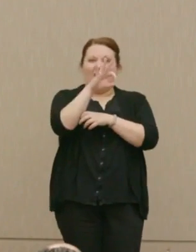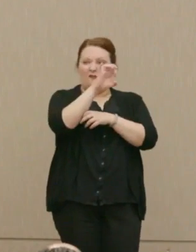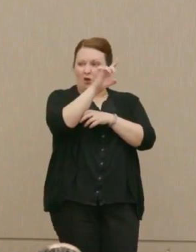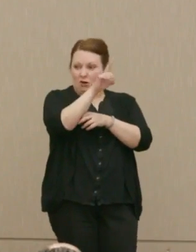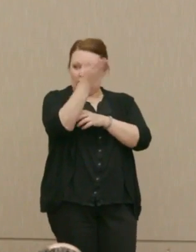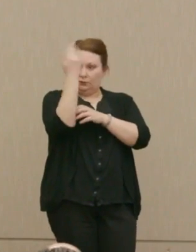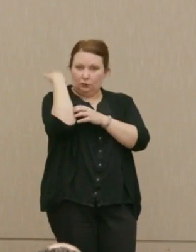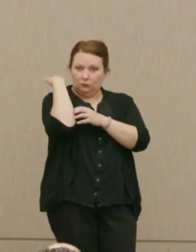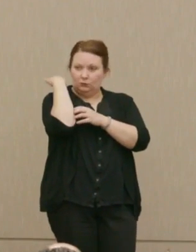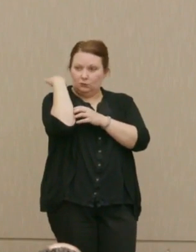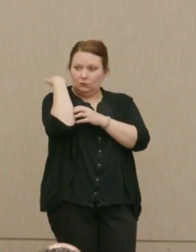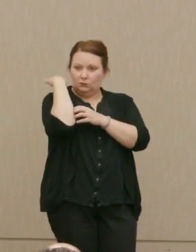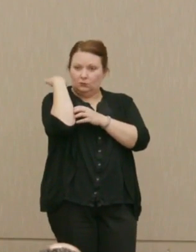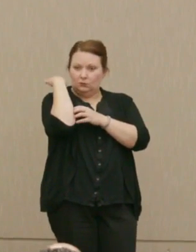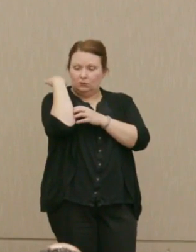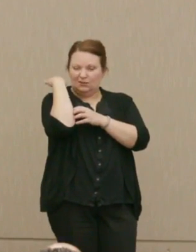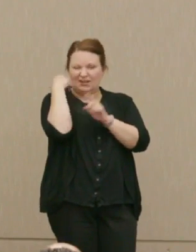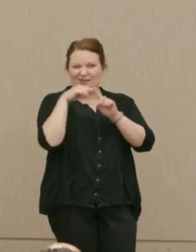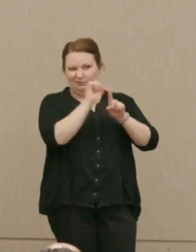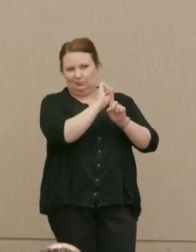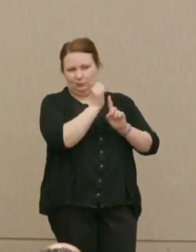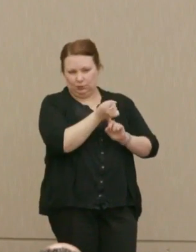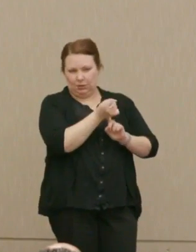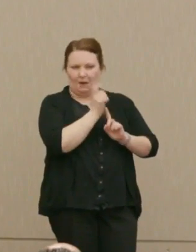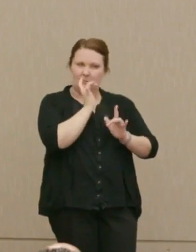That was a different story.